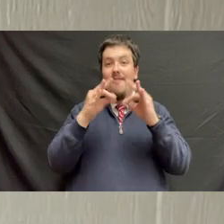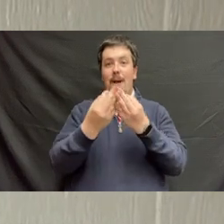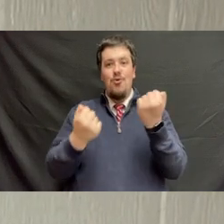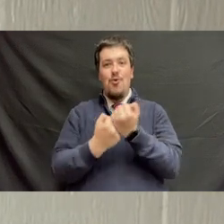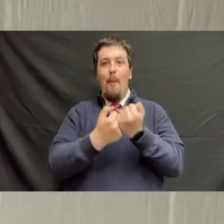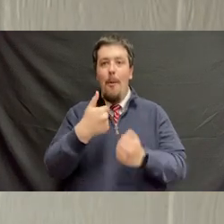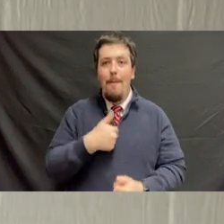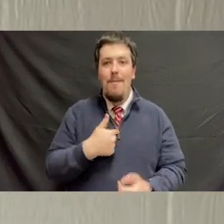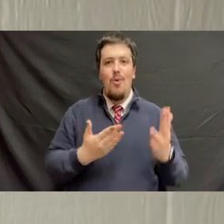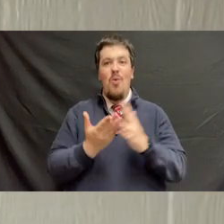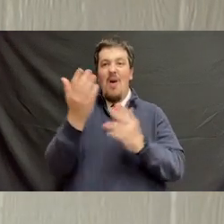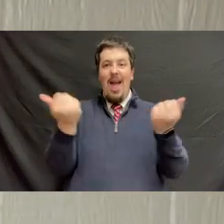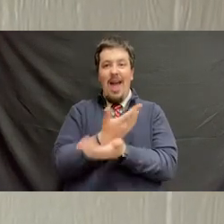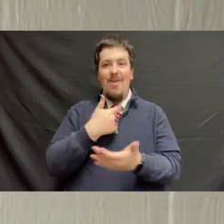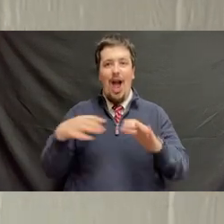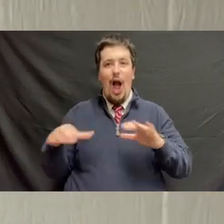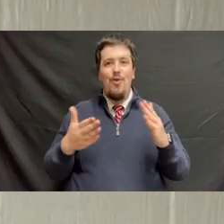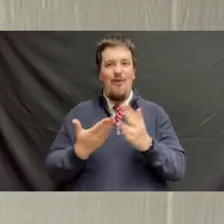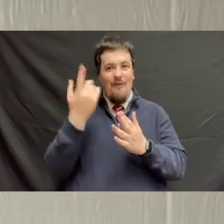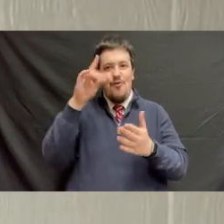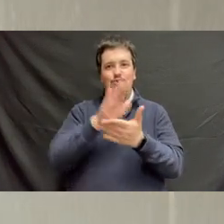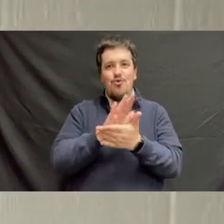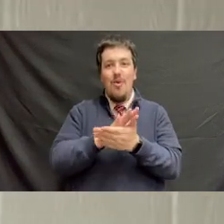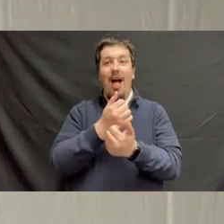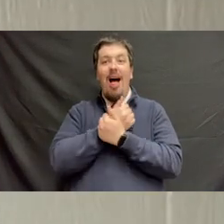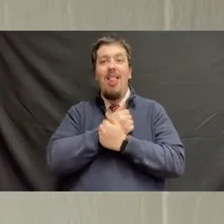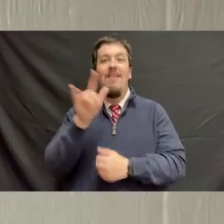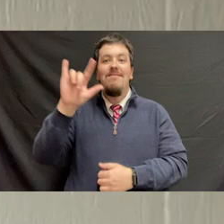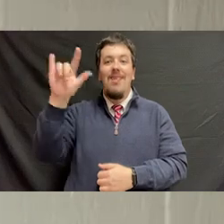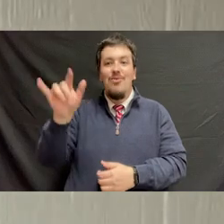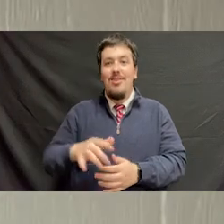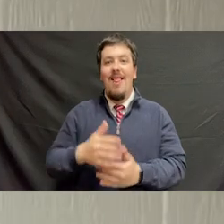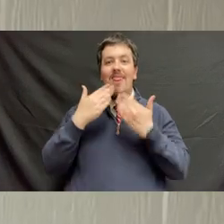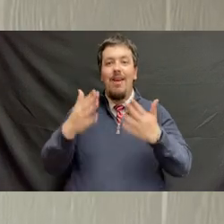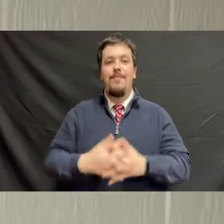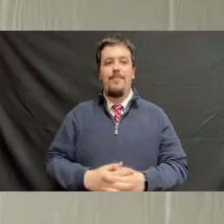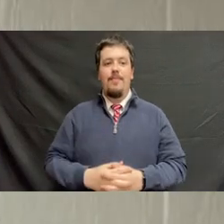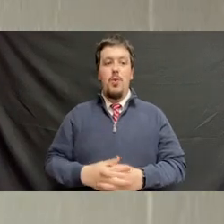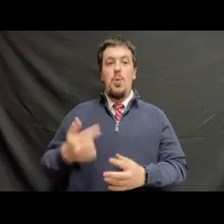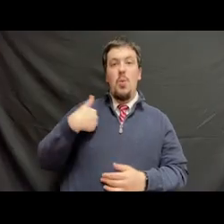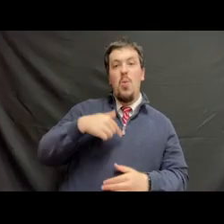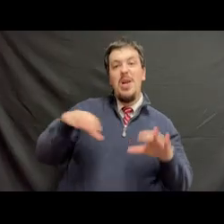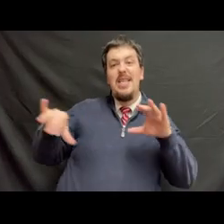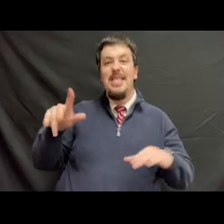for always supporting me through everything that I do through school. I love you guys. Thanks. We did it.